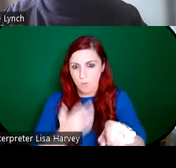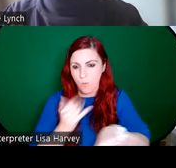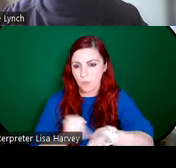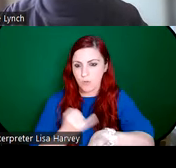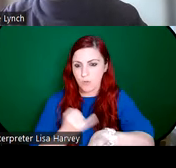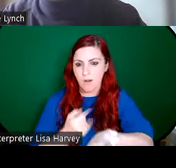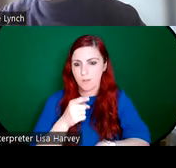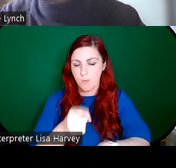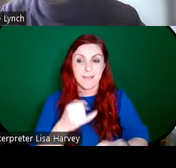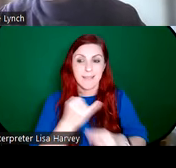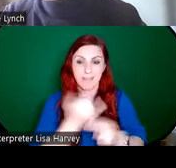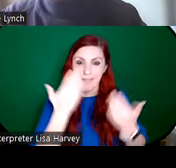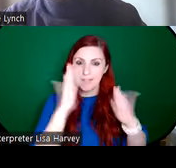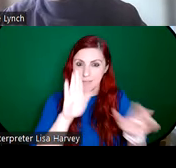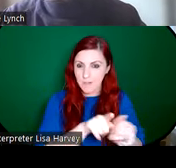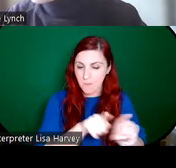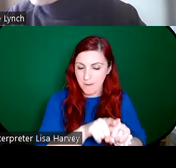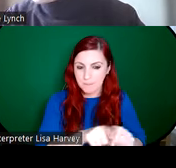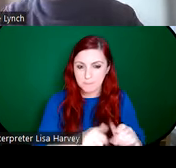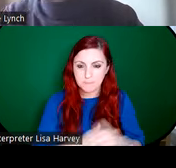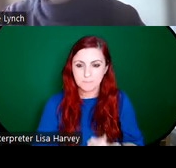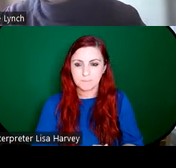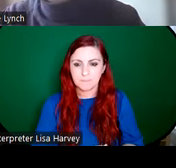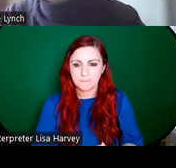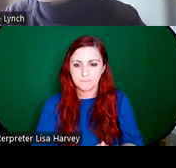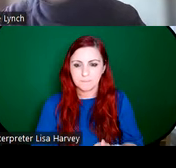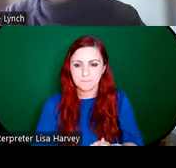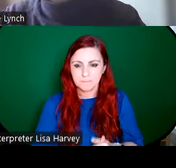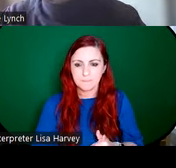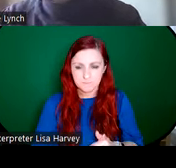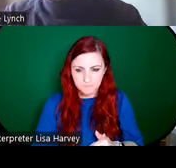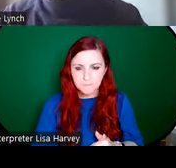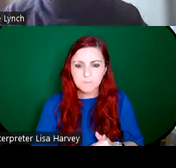I just wanted to show it to you. Purser was completely enchanted by this design,